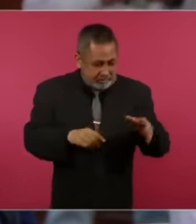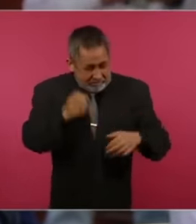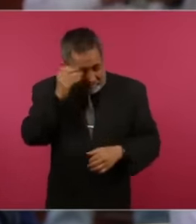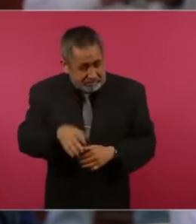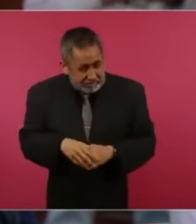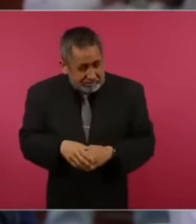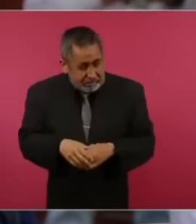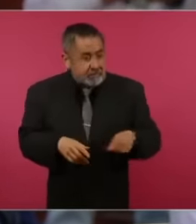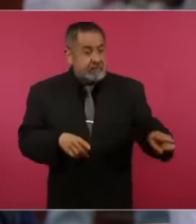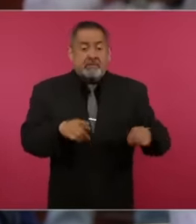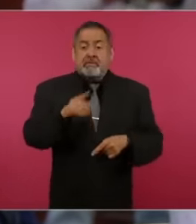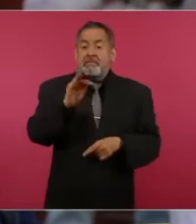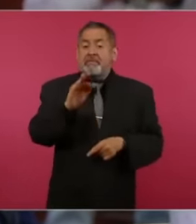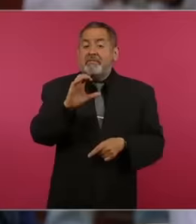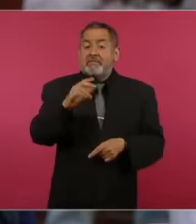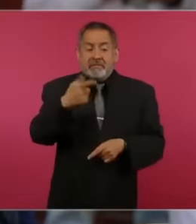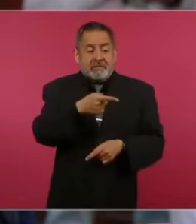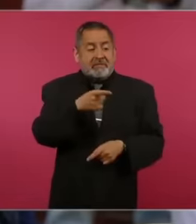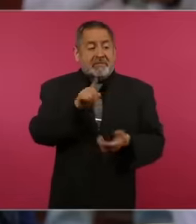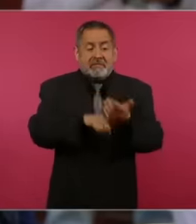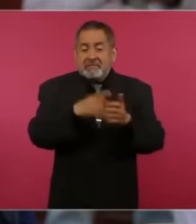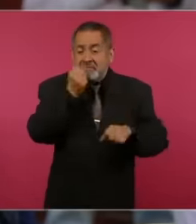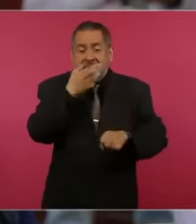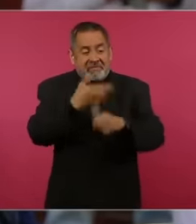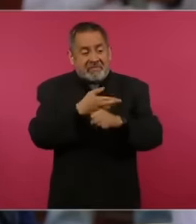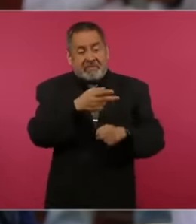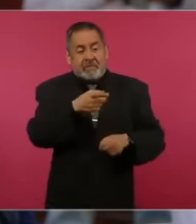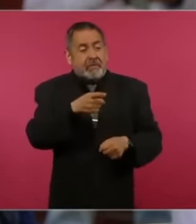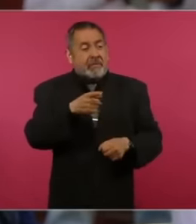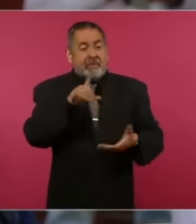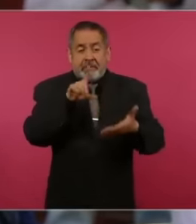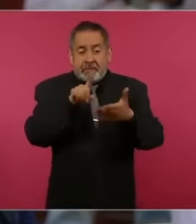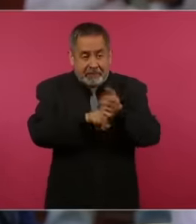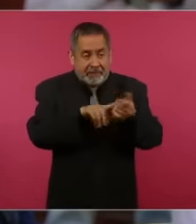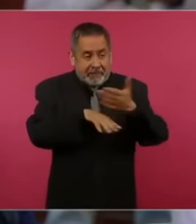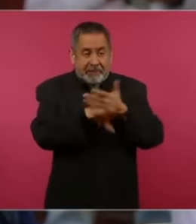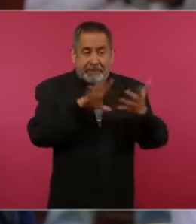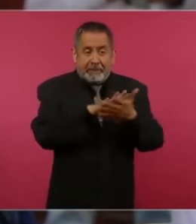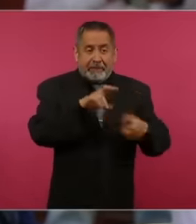has a public security secretary imprisoned in the United States and Peña Nieto already forgot